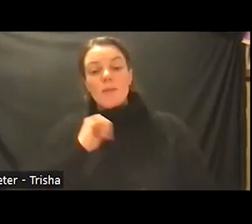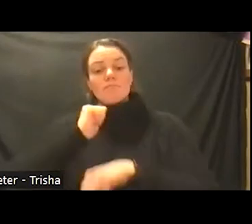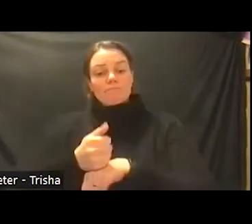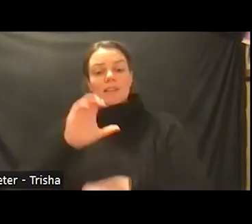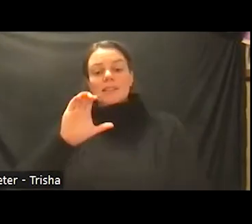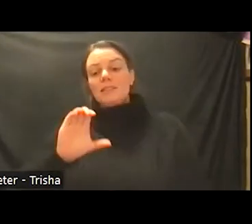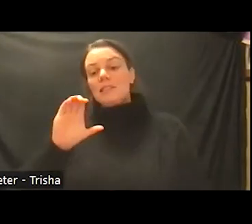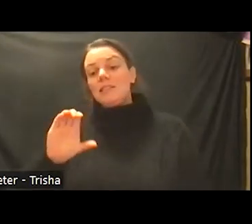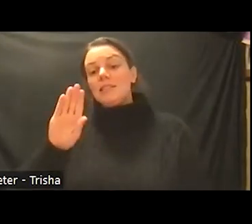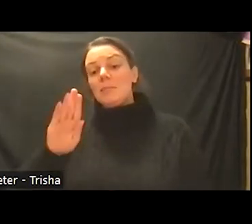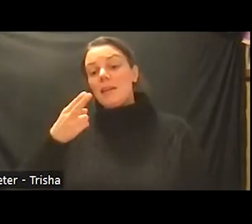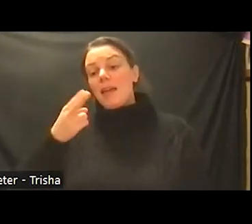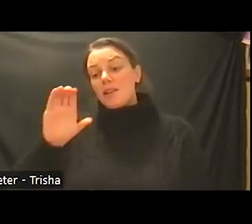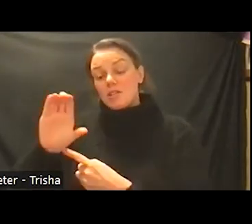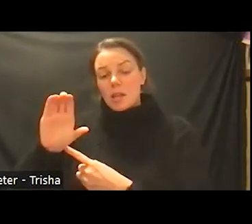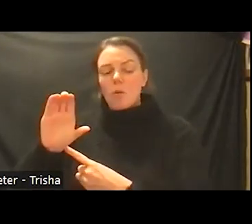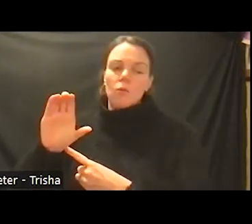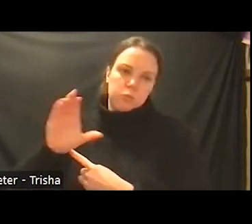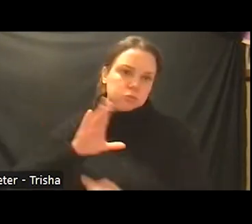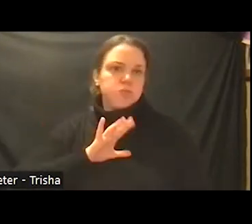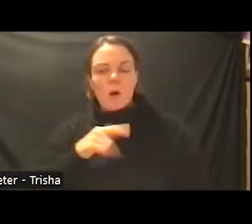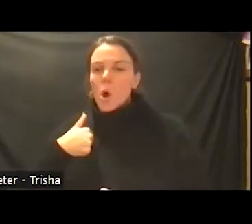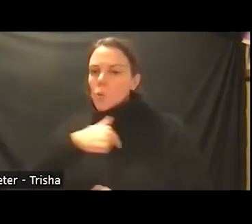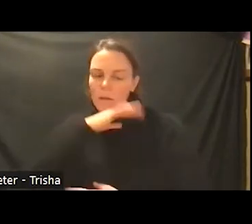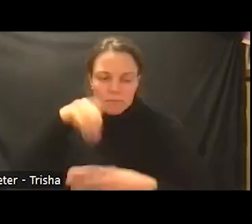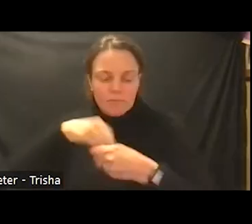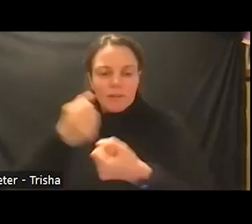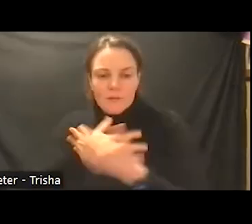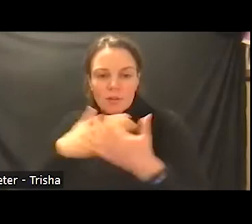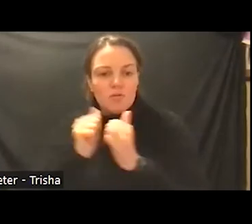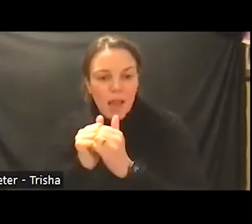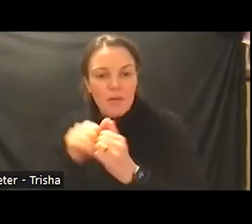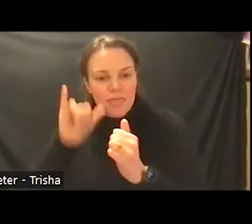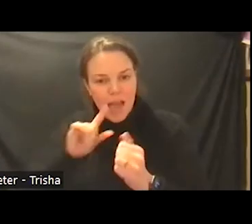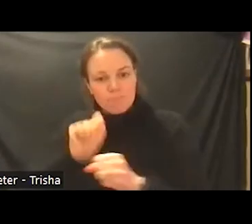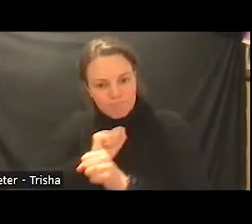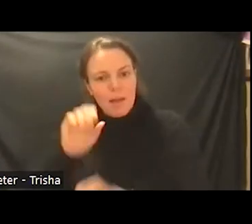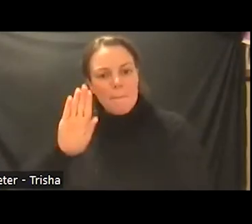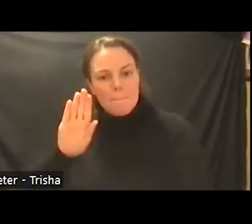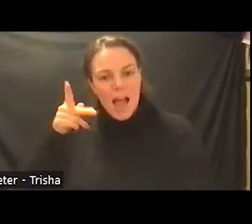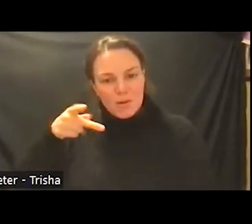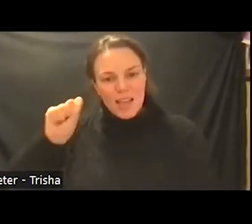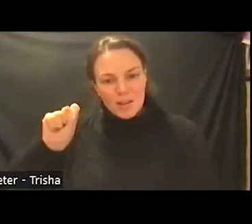we're really able to embody the biopsychosocial model because we are we are treating the whole